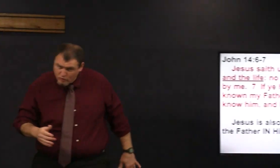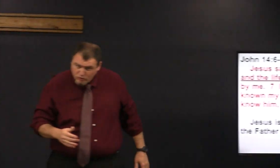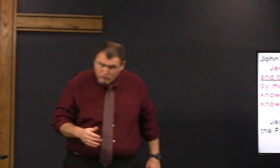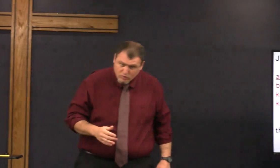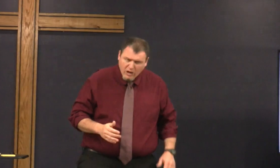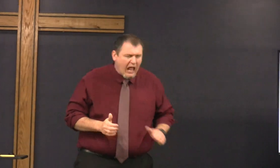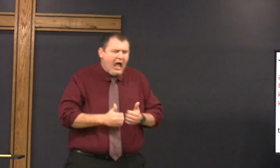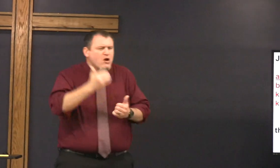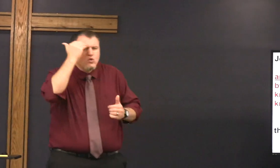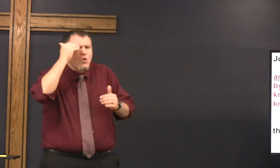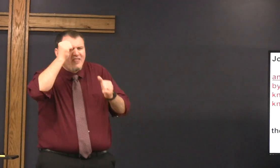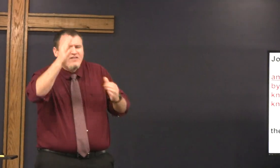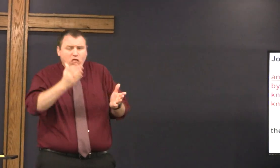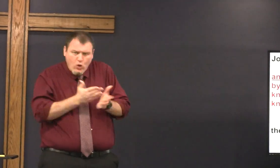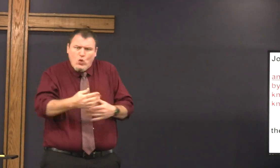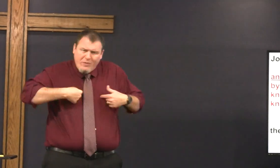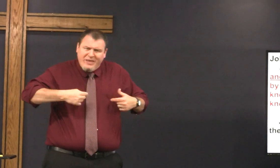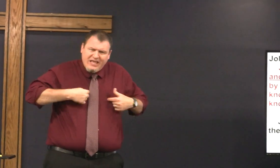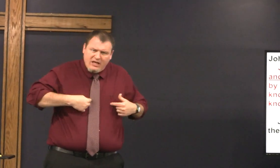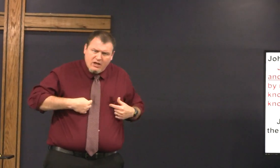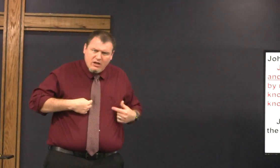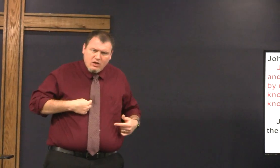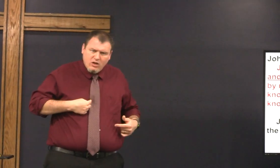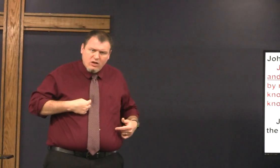you know the father how do you know the father through me